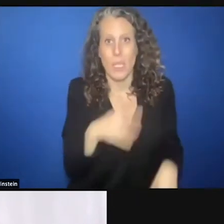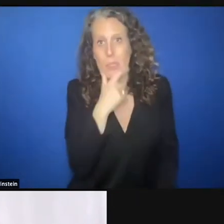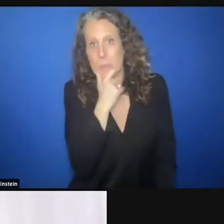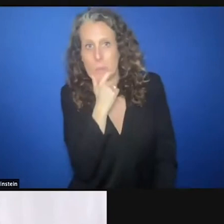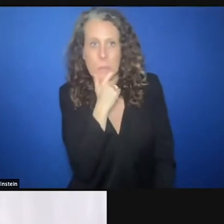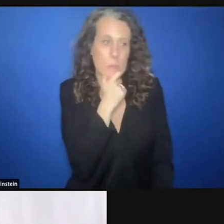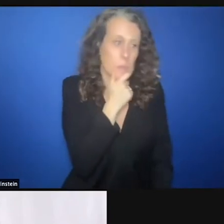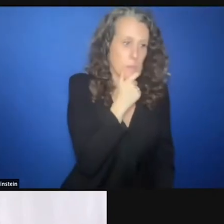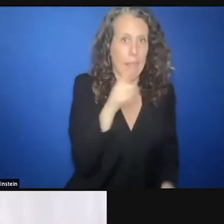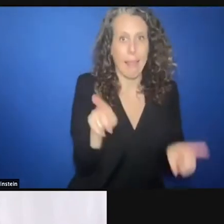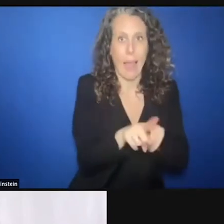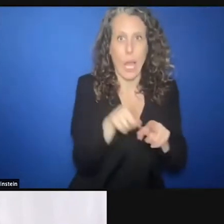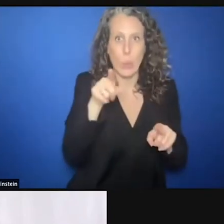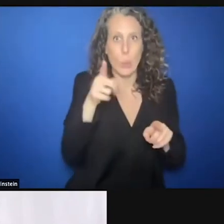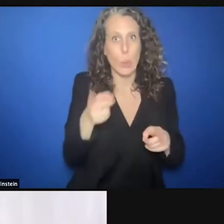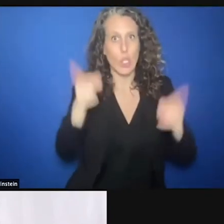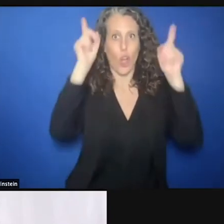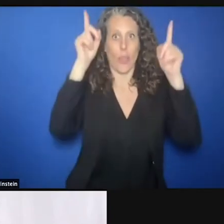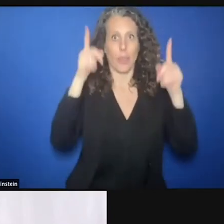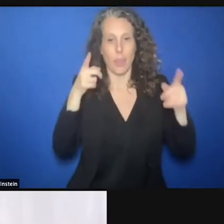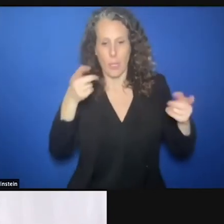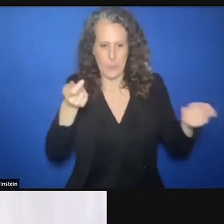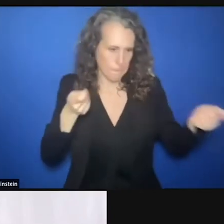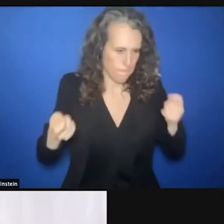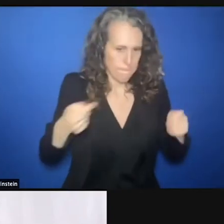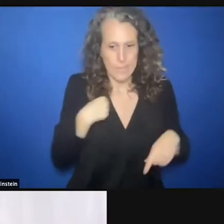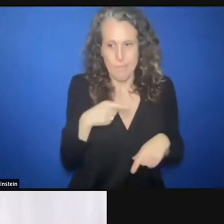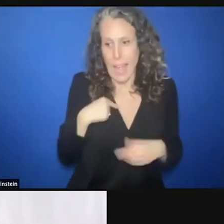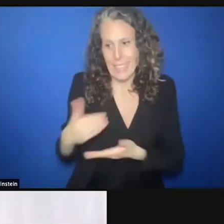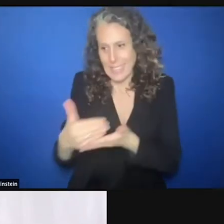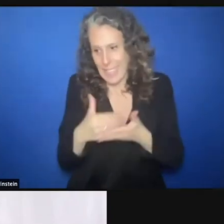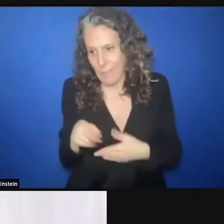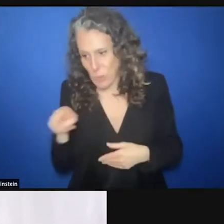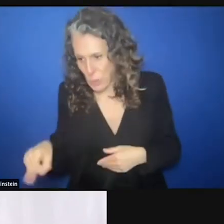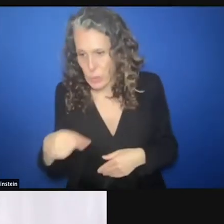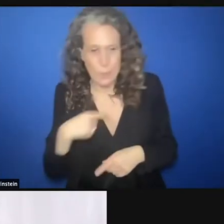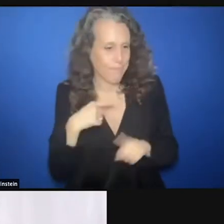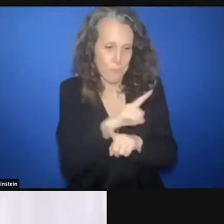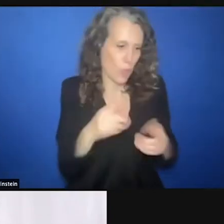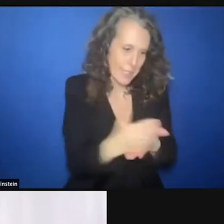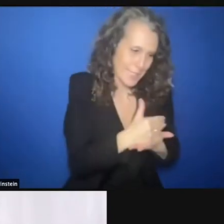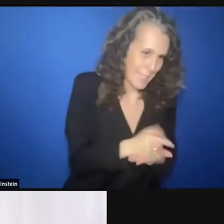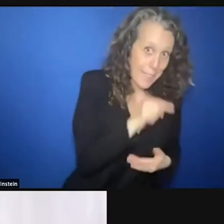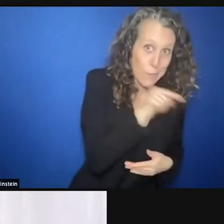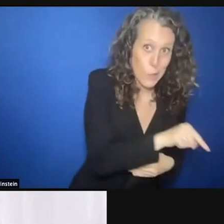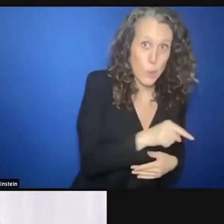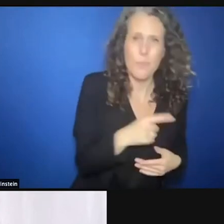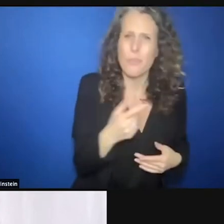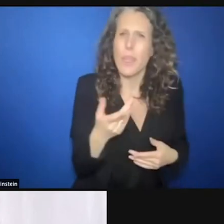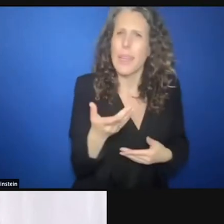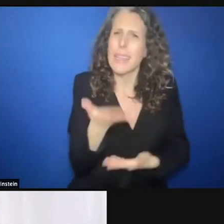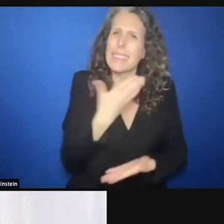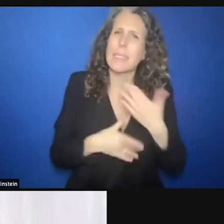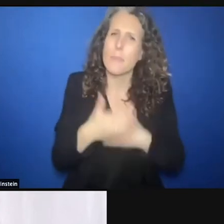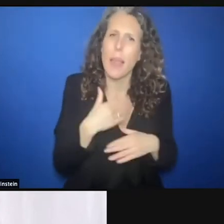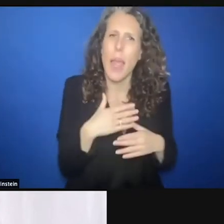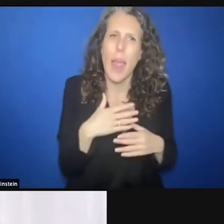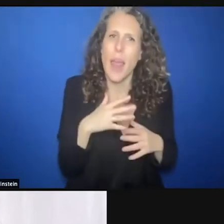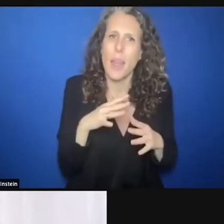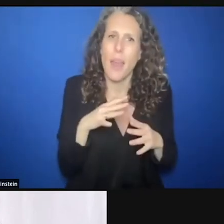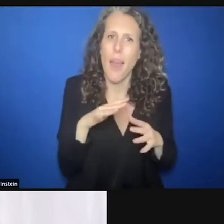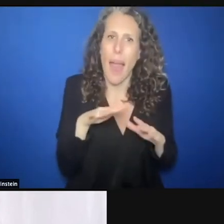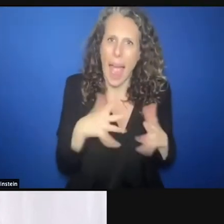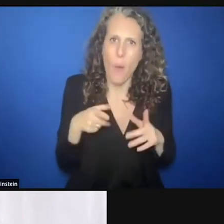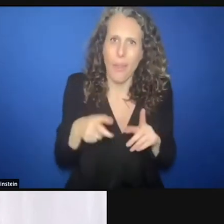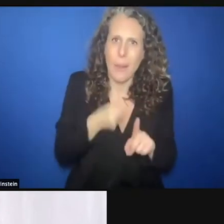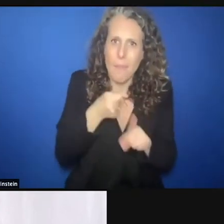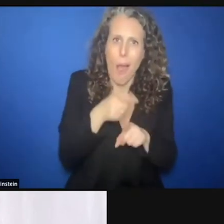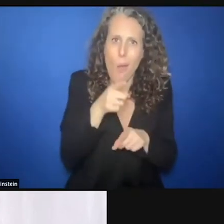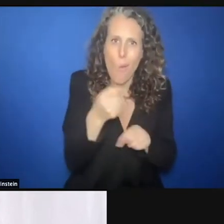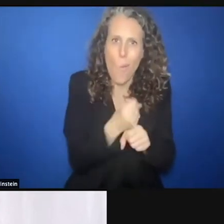God. Tell me about those dilemmas you're having to face because of having to prioritize programs